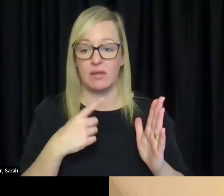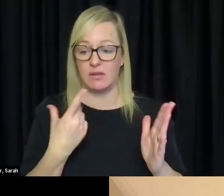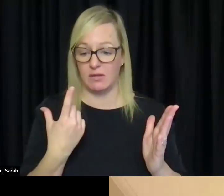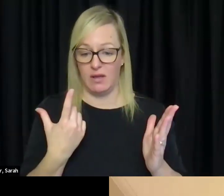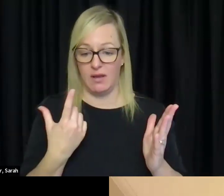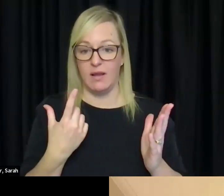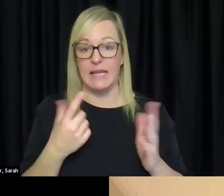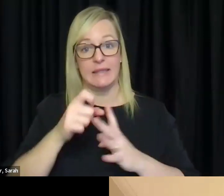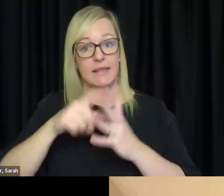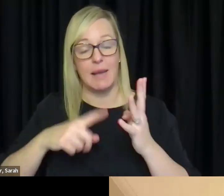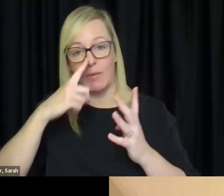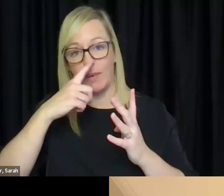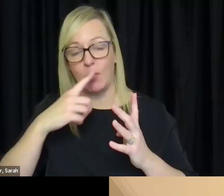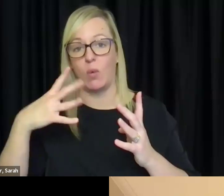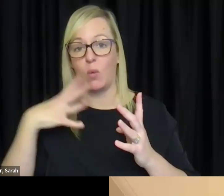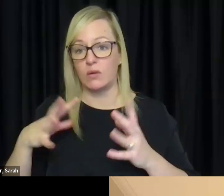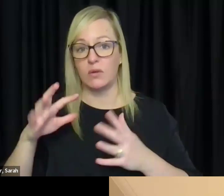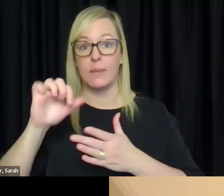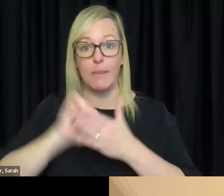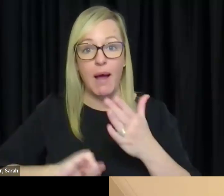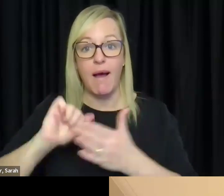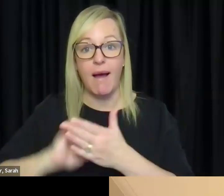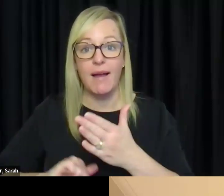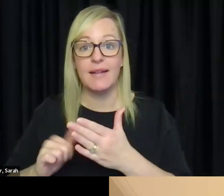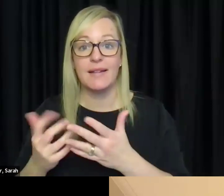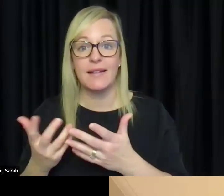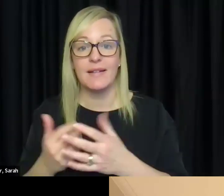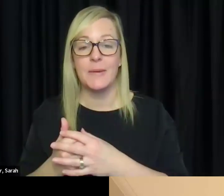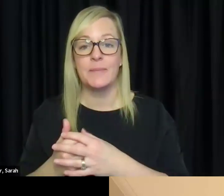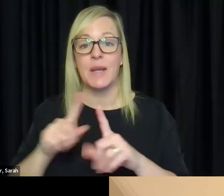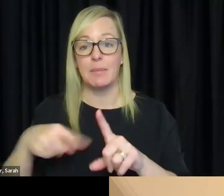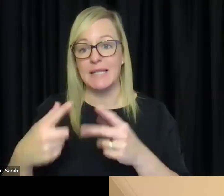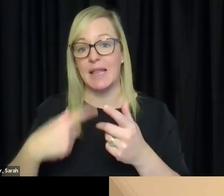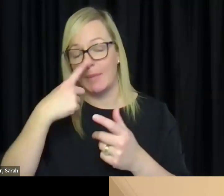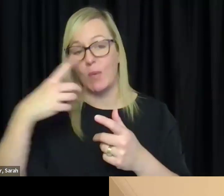disabled people would also want the books and other people may want it so they can